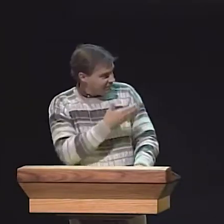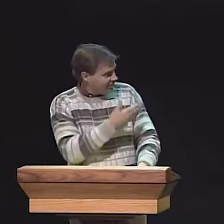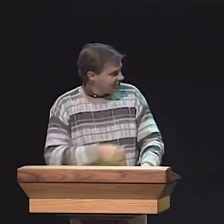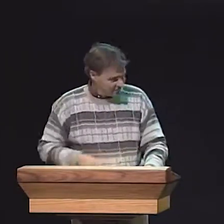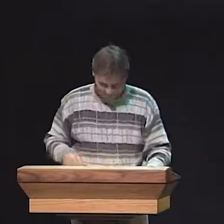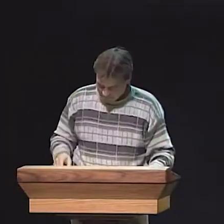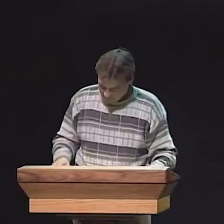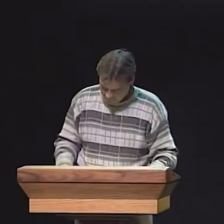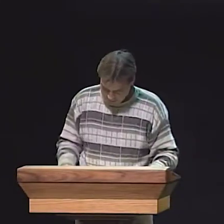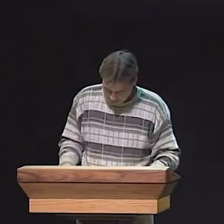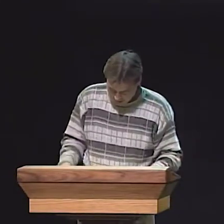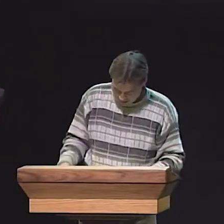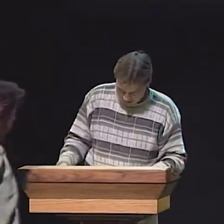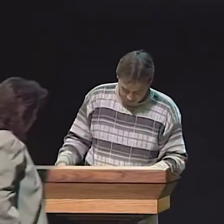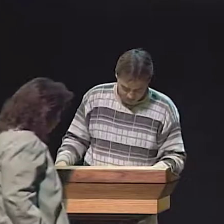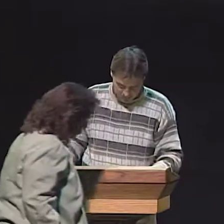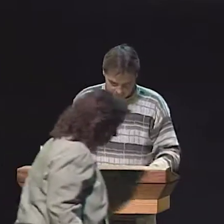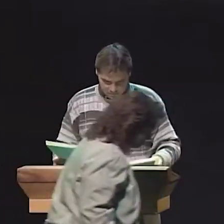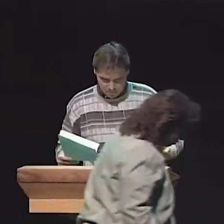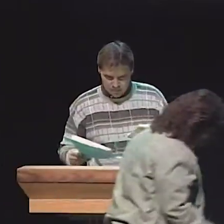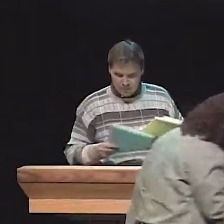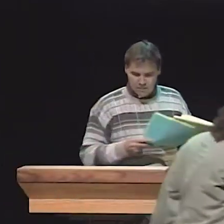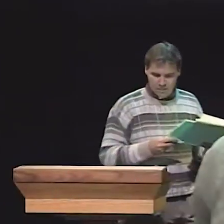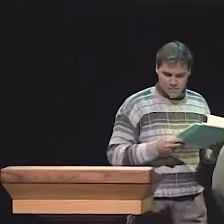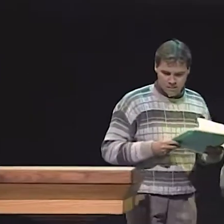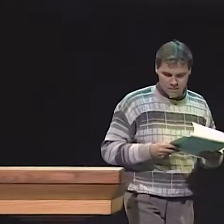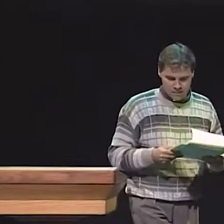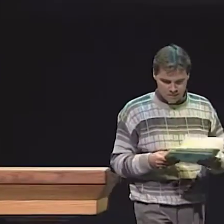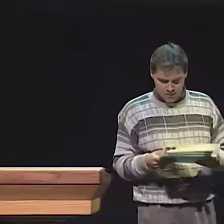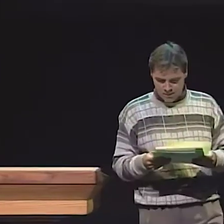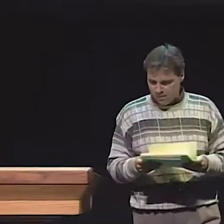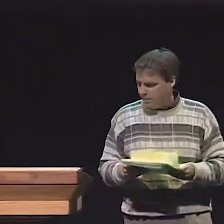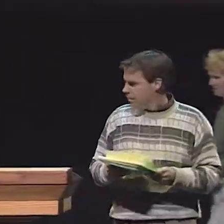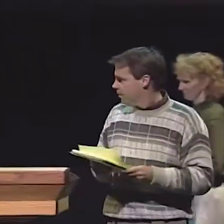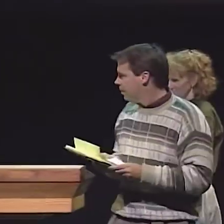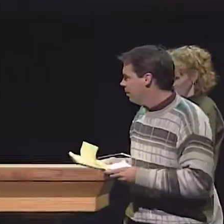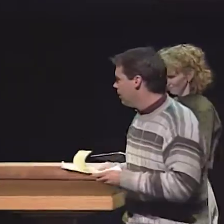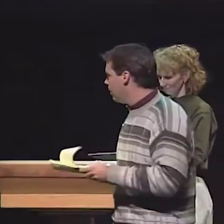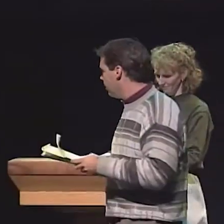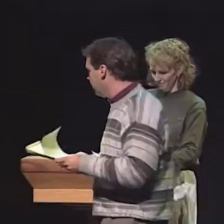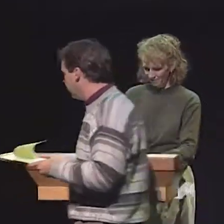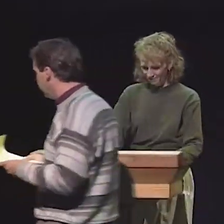WHAT HELPED THE CHILDREN LEARN THIS KIND OF LANGUAGE? AND TINA'S GONNA TALK TO US ABOUT THAT NOW.